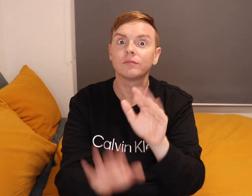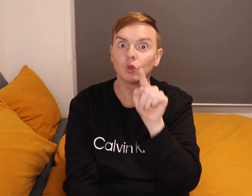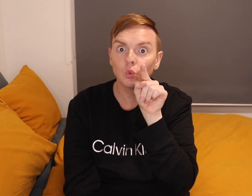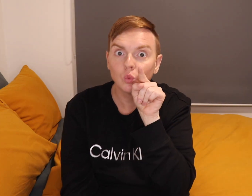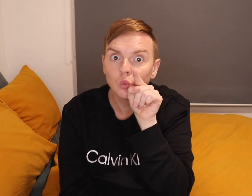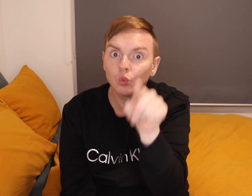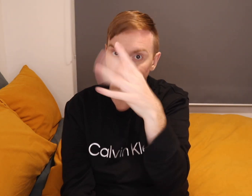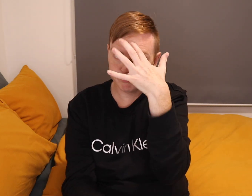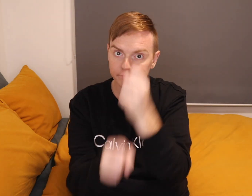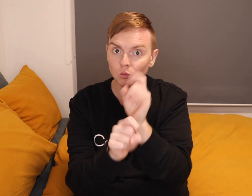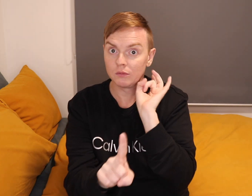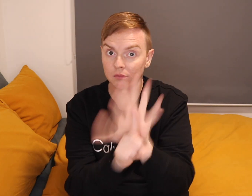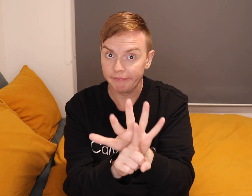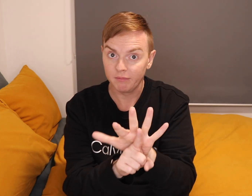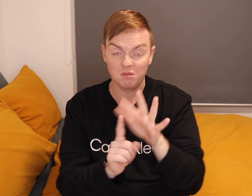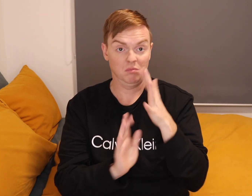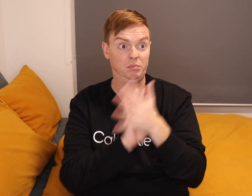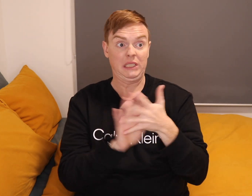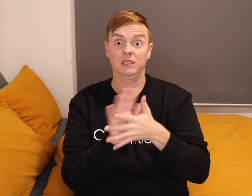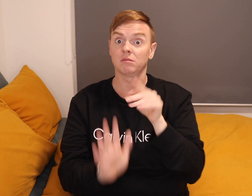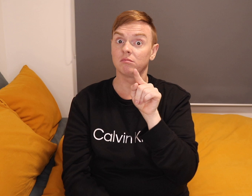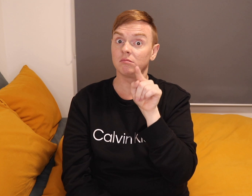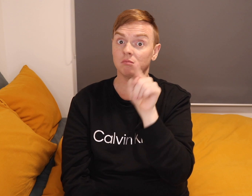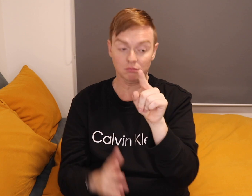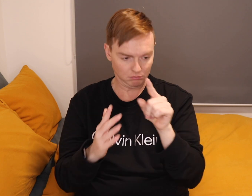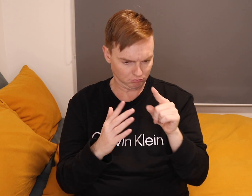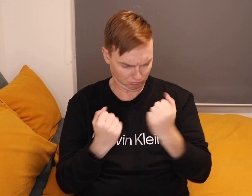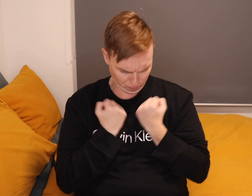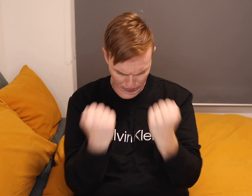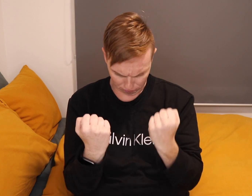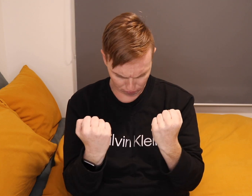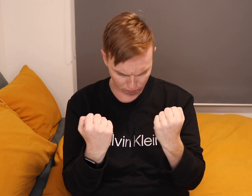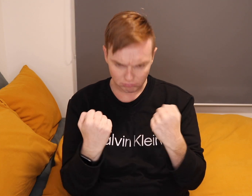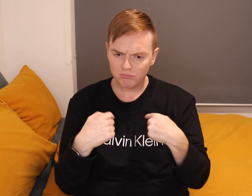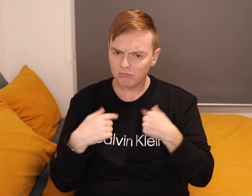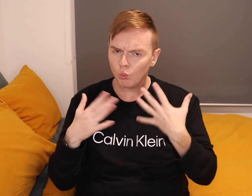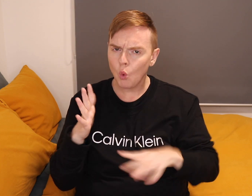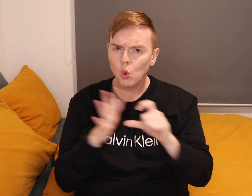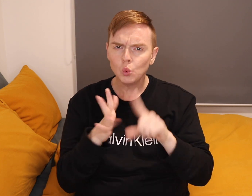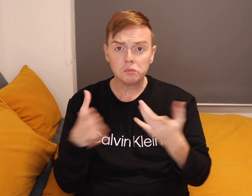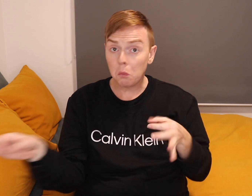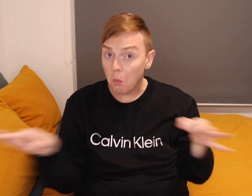You believe in yourself. You can unpack yourself and if you want to be a model,